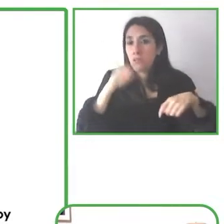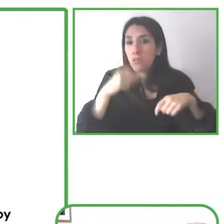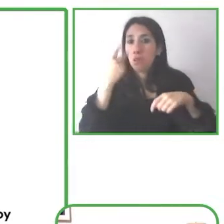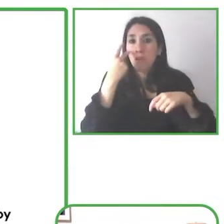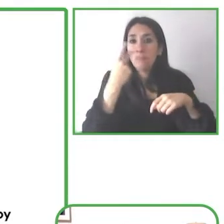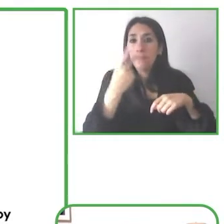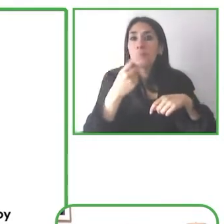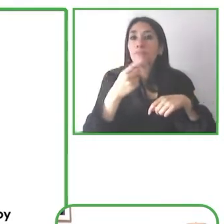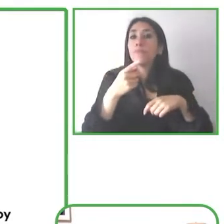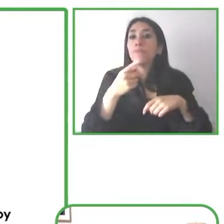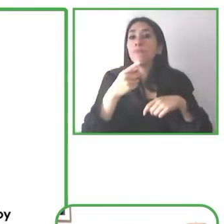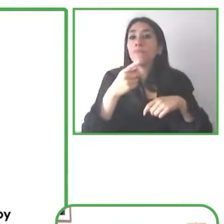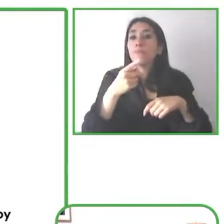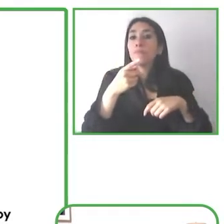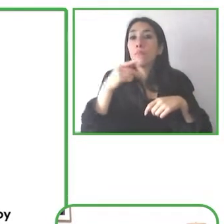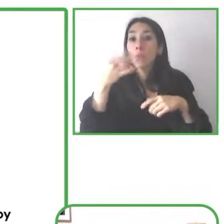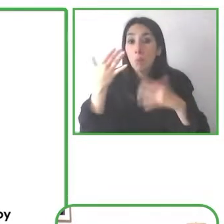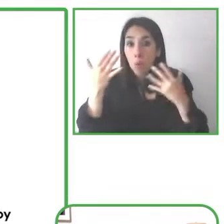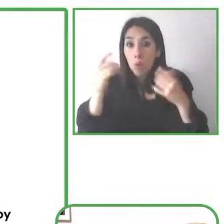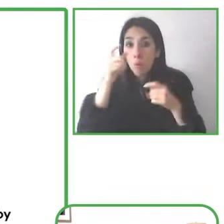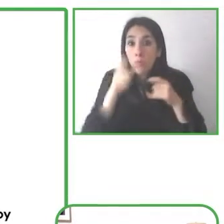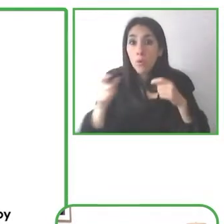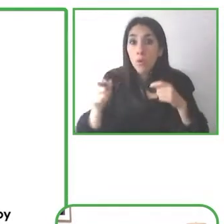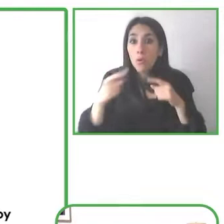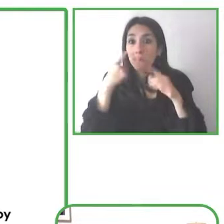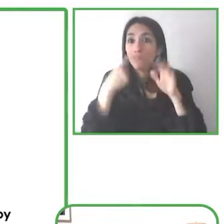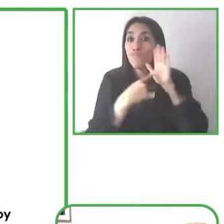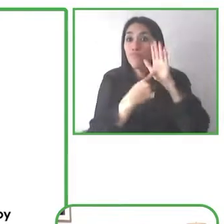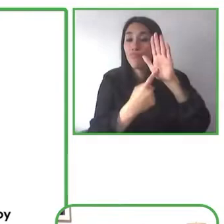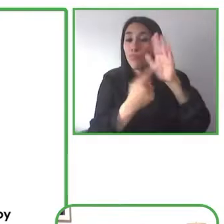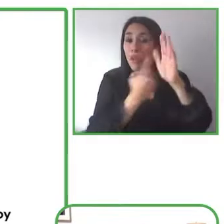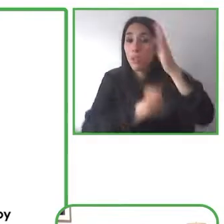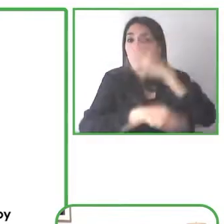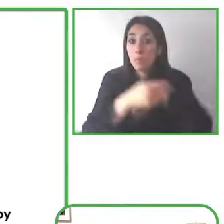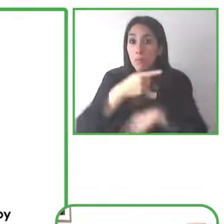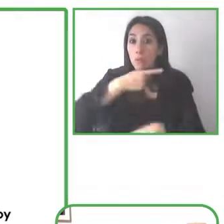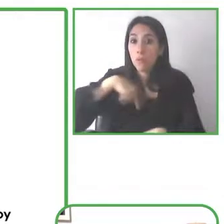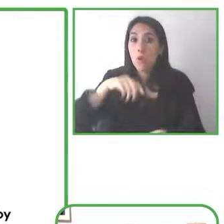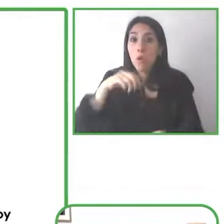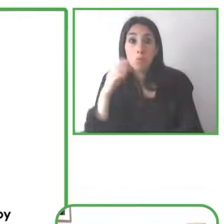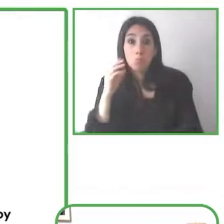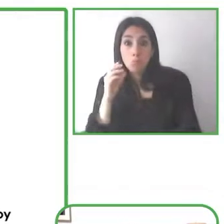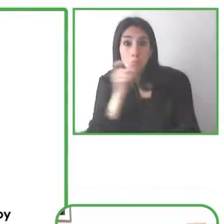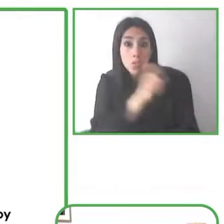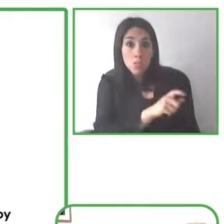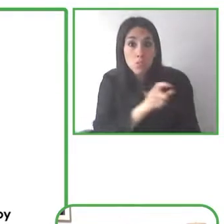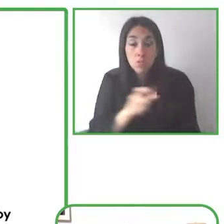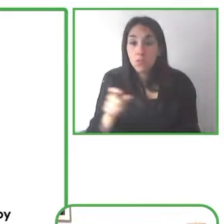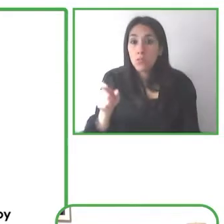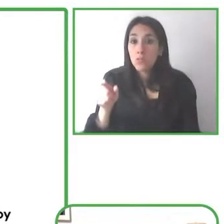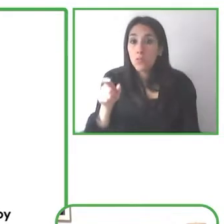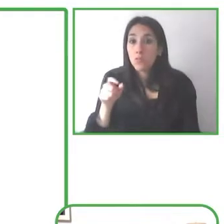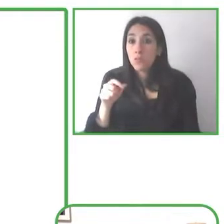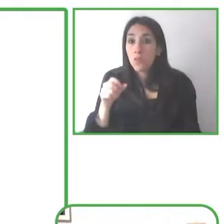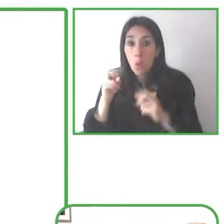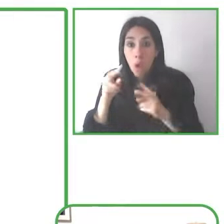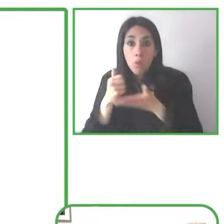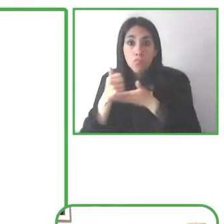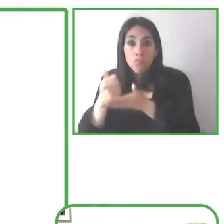people in our community you know disability is so widespread and such a diverse space.